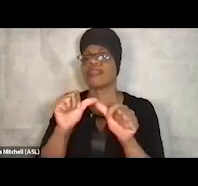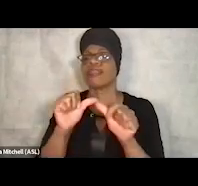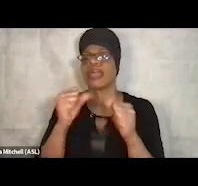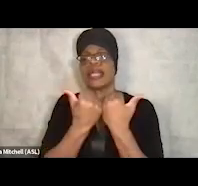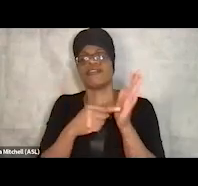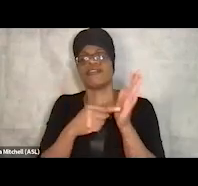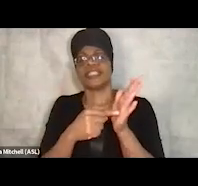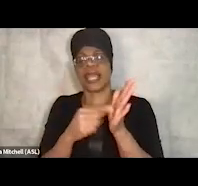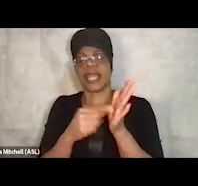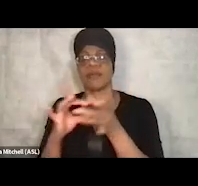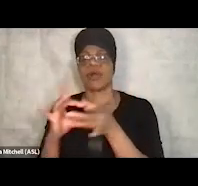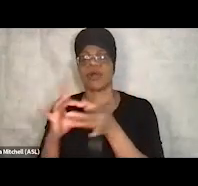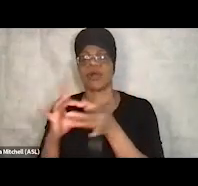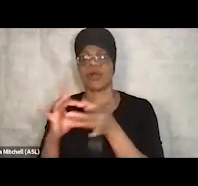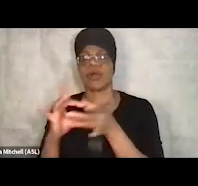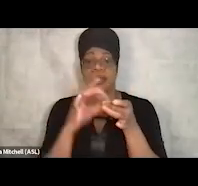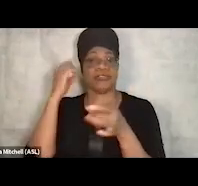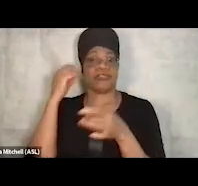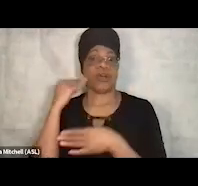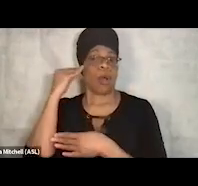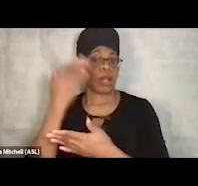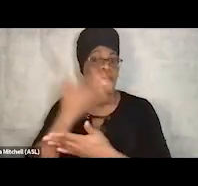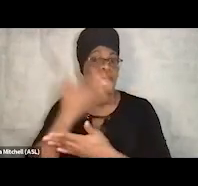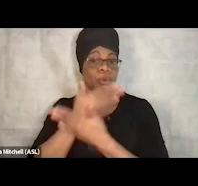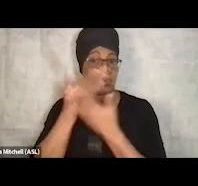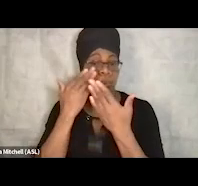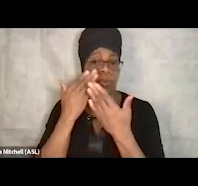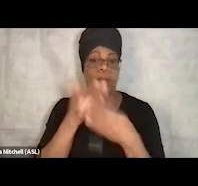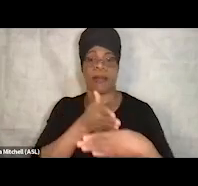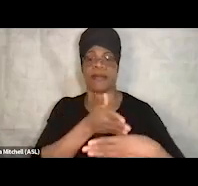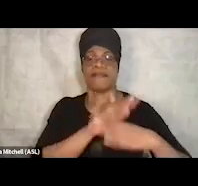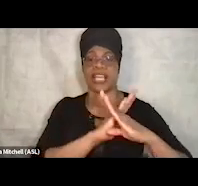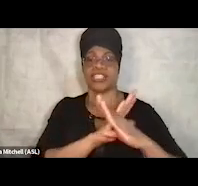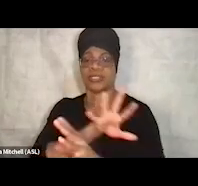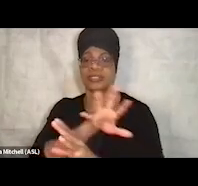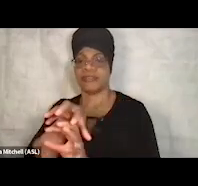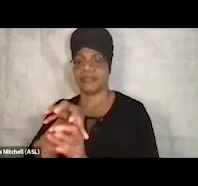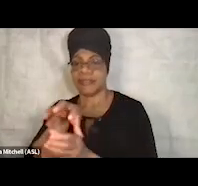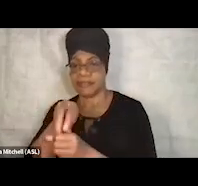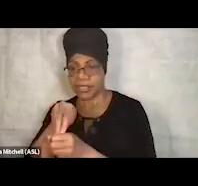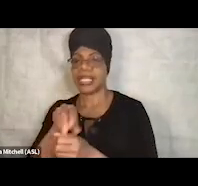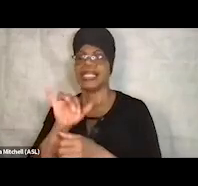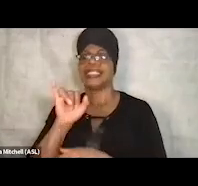for Homelessness Intervention and Prevention and the Indiana Housing Community Development Authority.